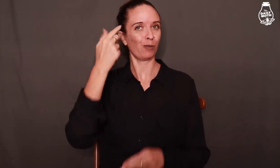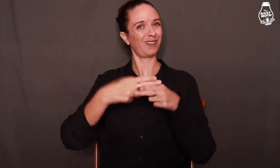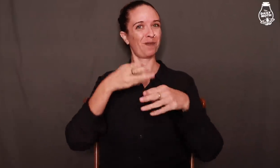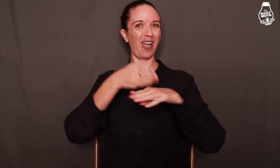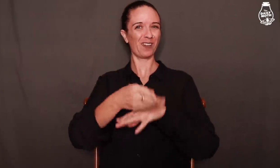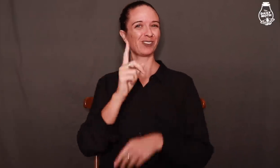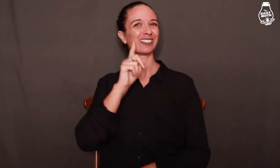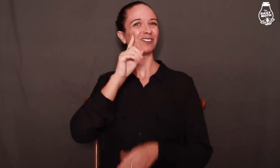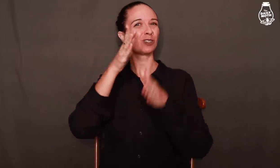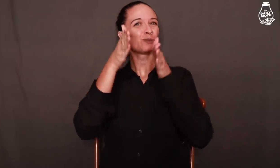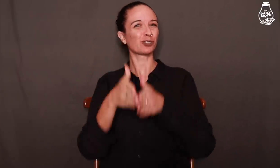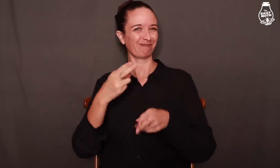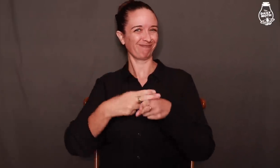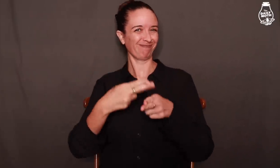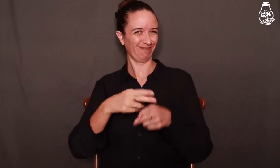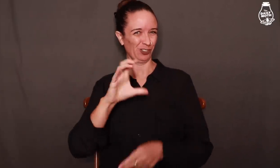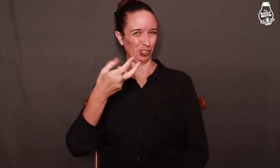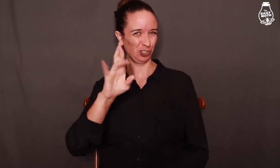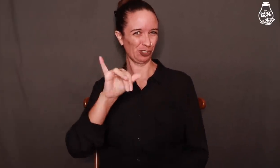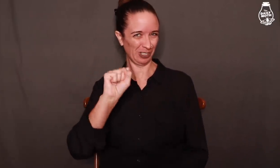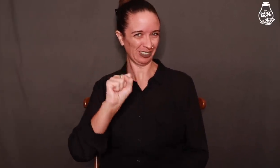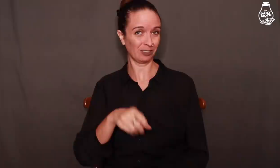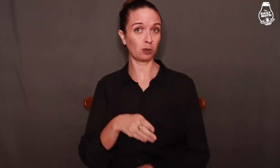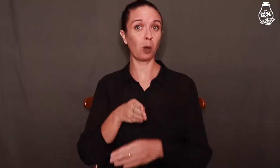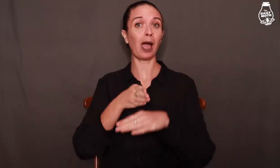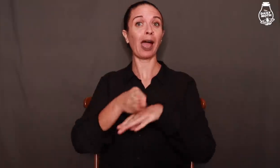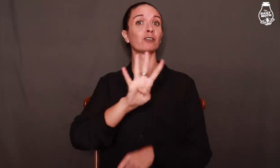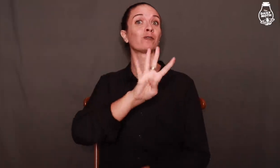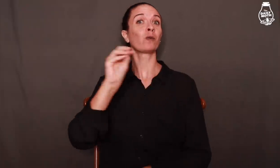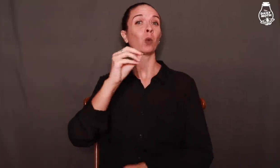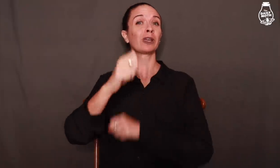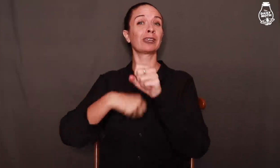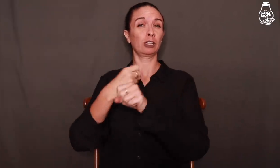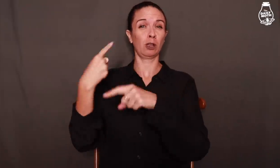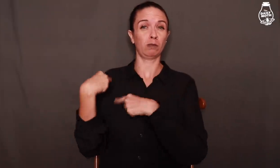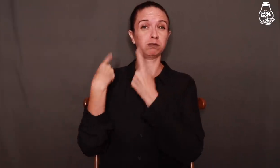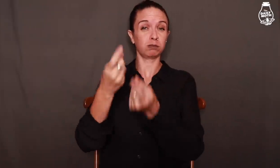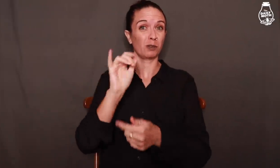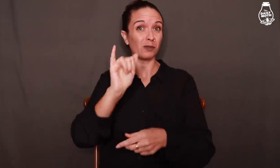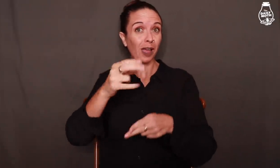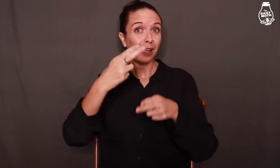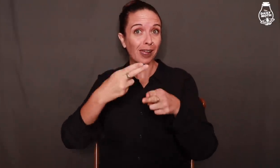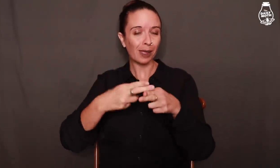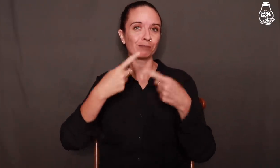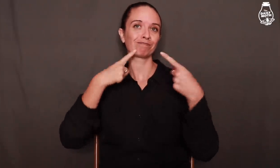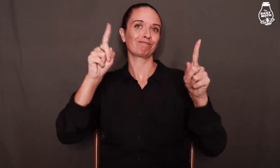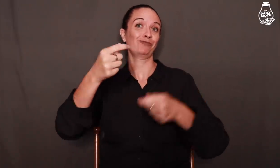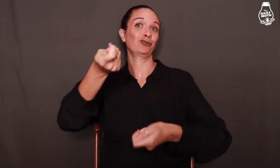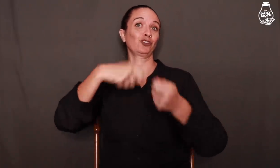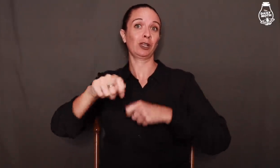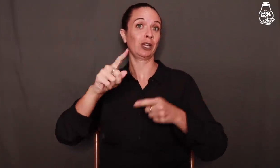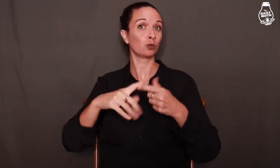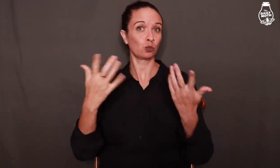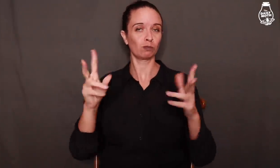because it was named after a deaf man (Chris). After forty years, the name has finally been changed to